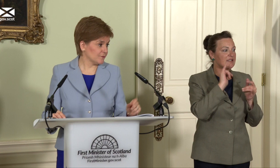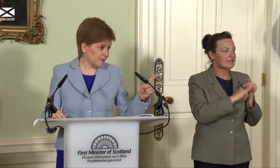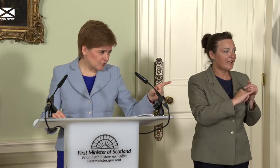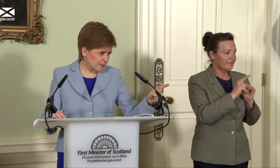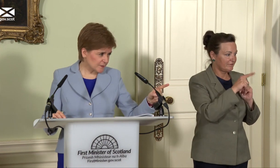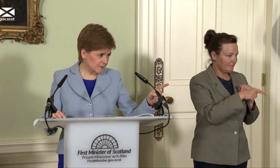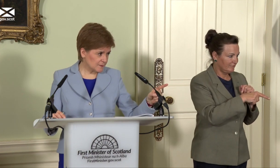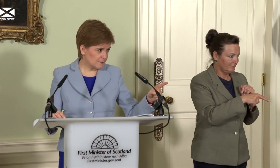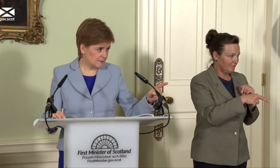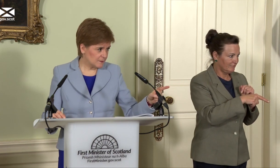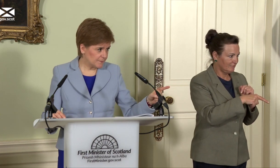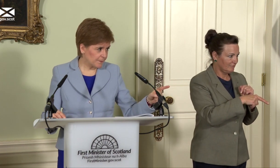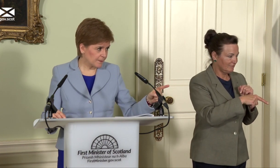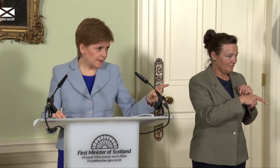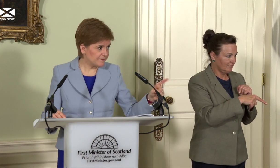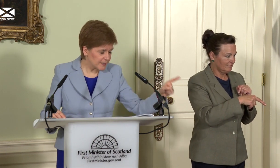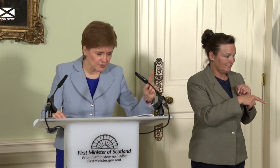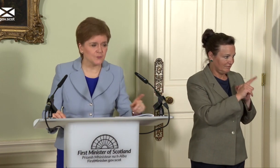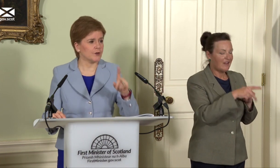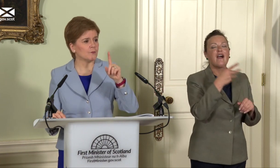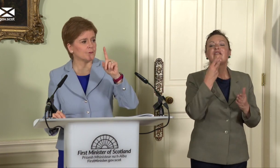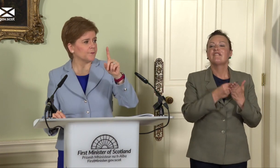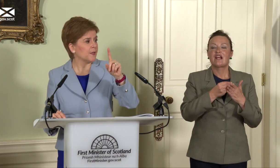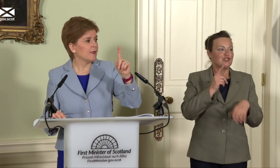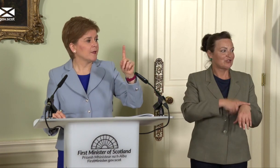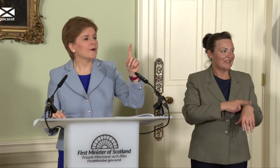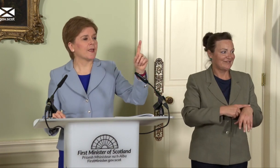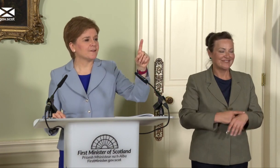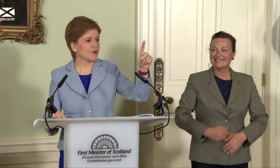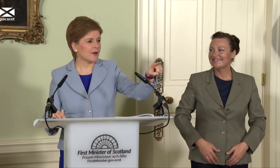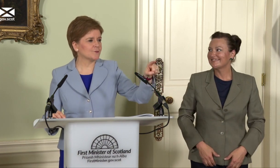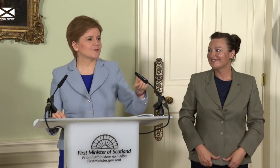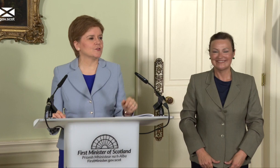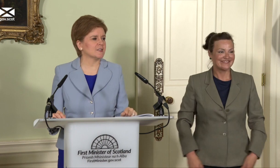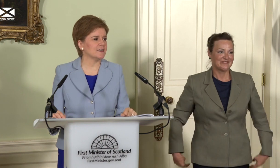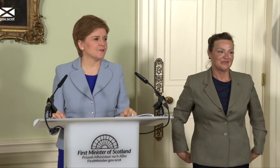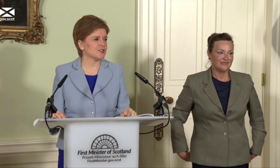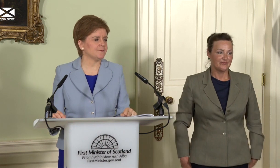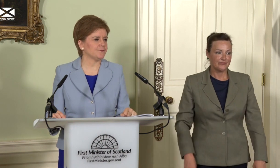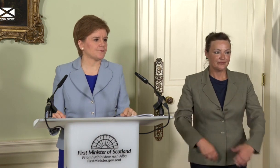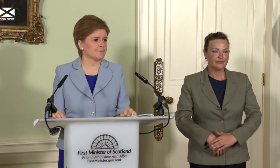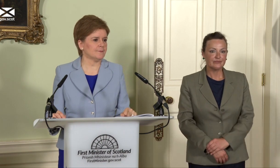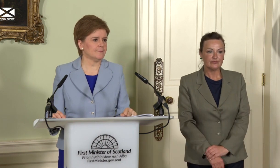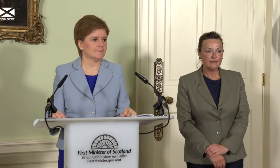Financial Times, is it? Financial Times. Sorry. OK, I’ll go to Kieran first.